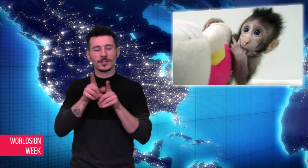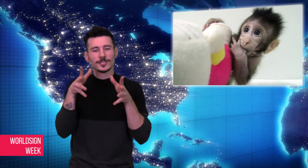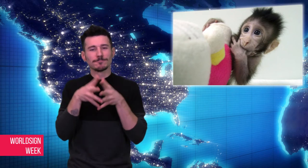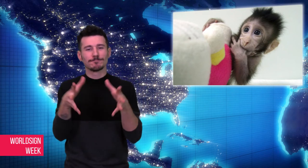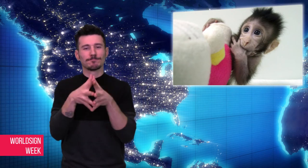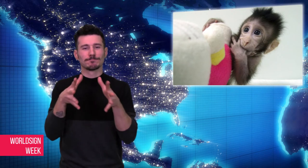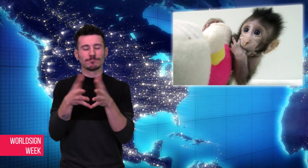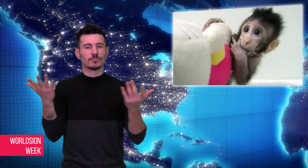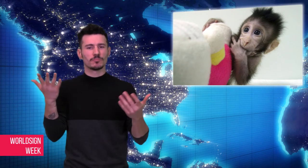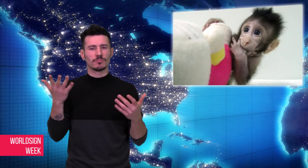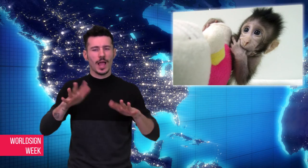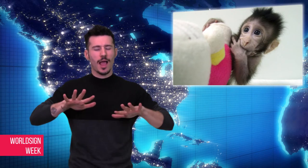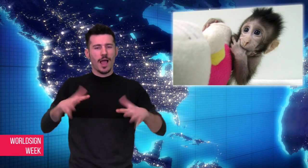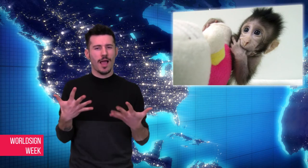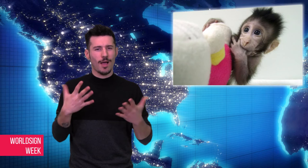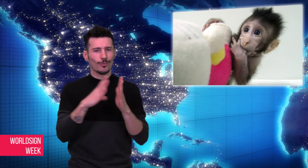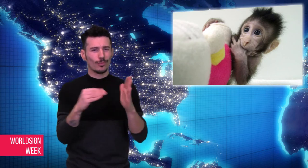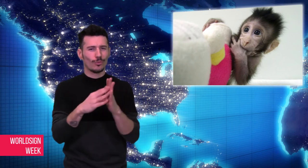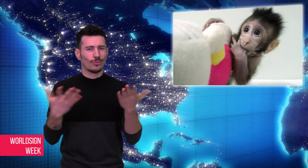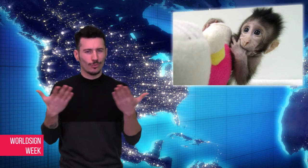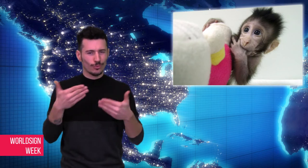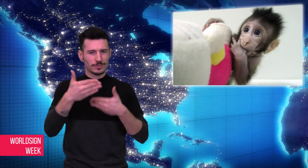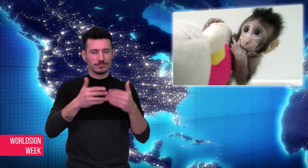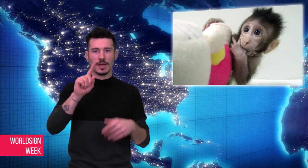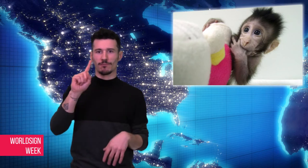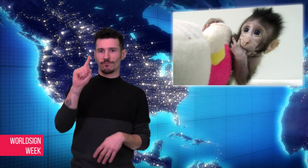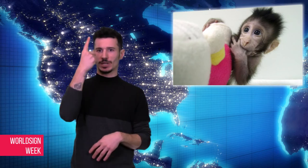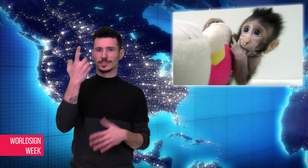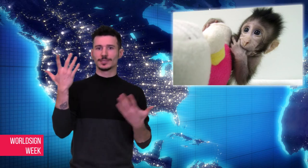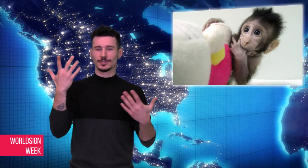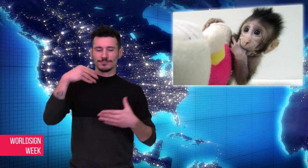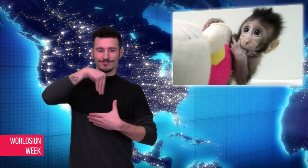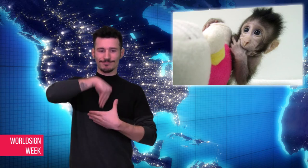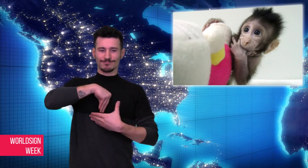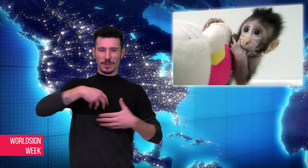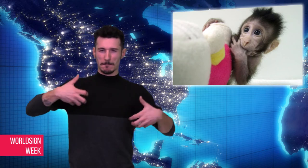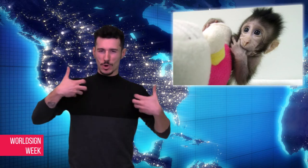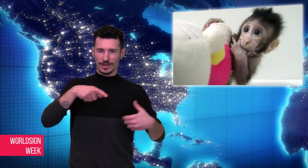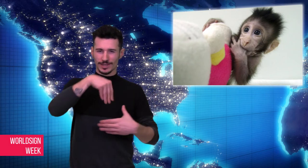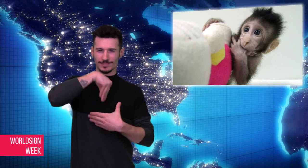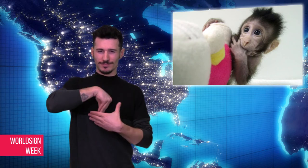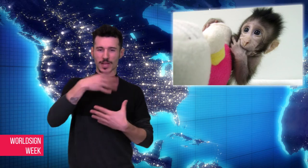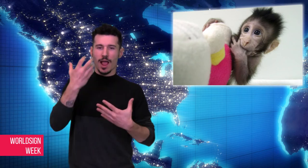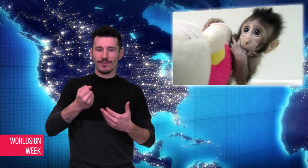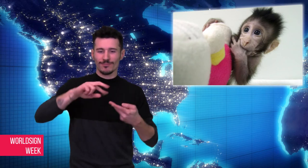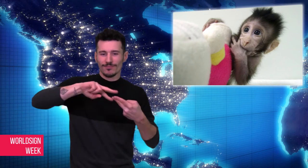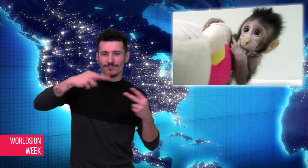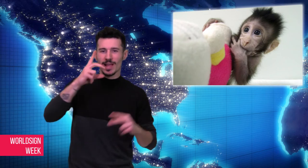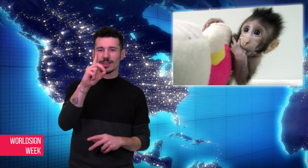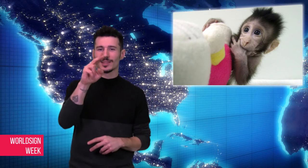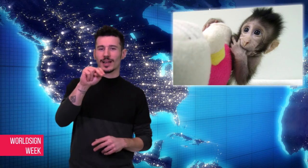was a difficult process, Poo said, because it involved modifying the